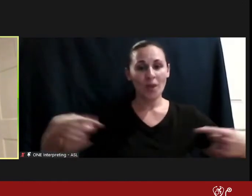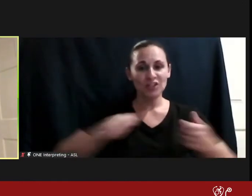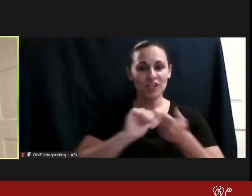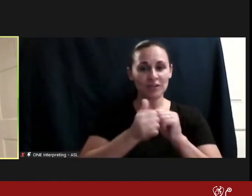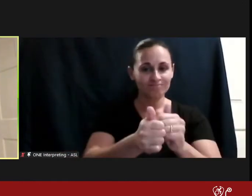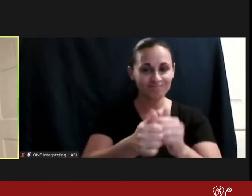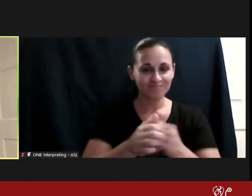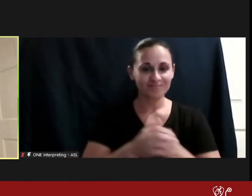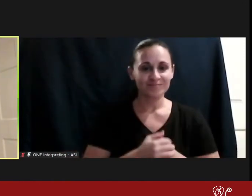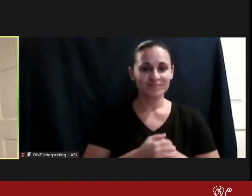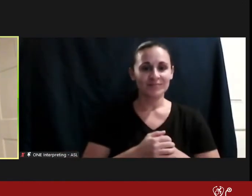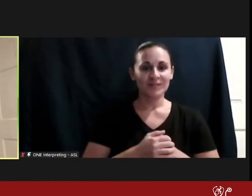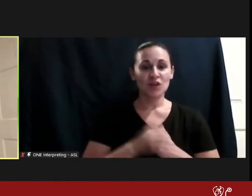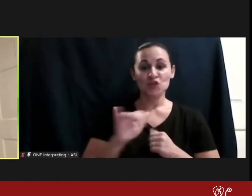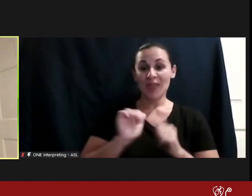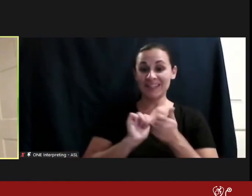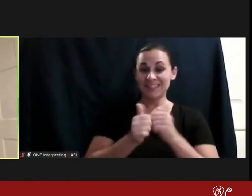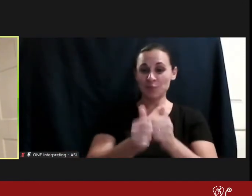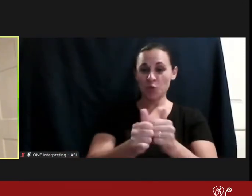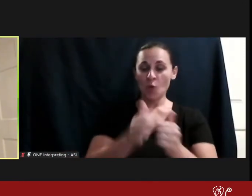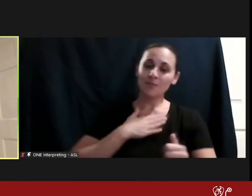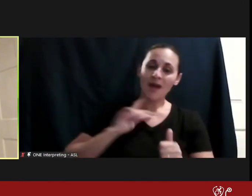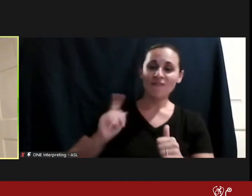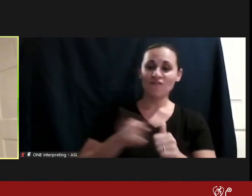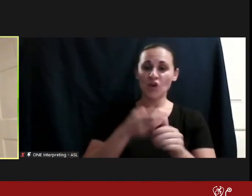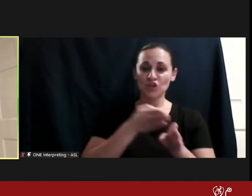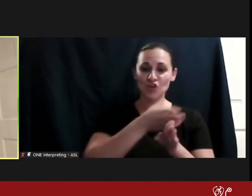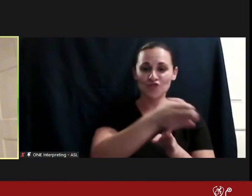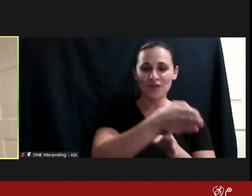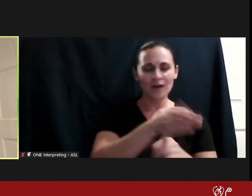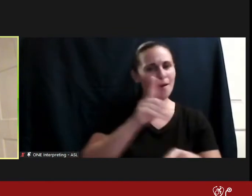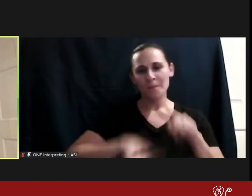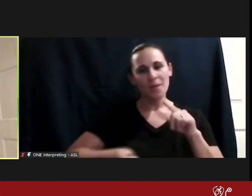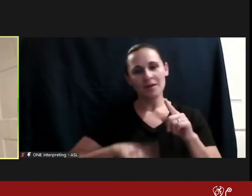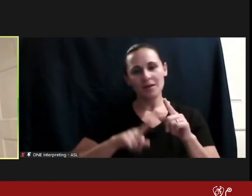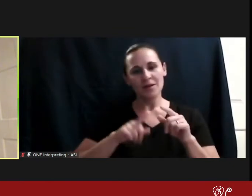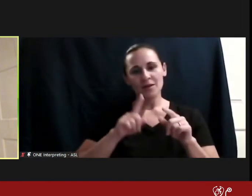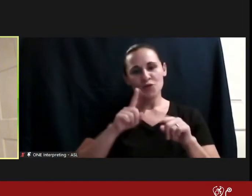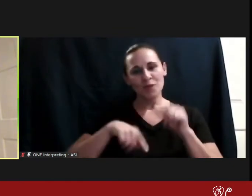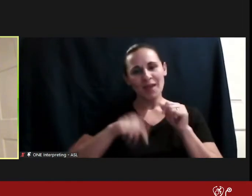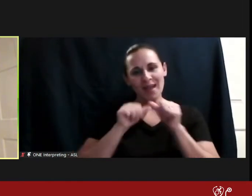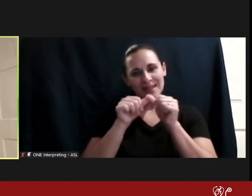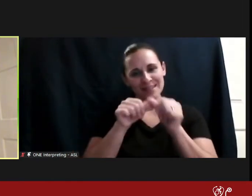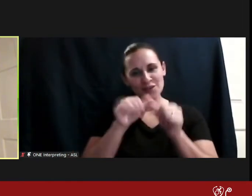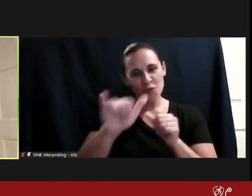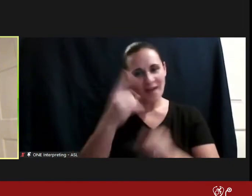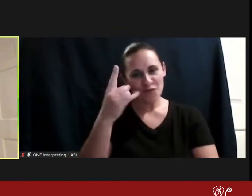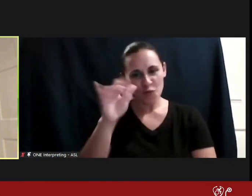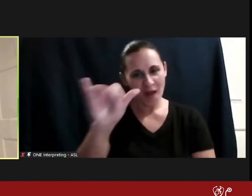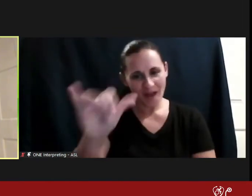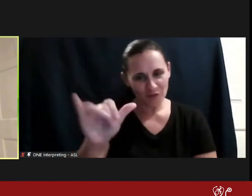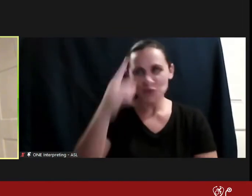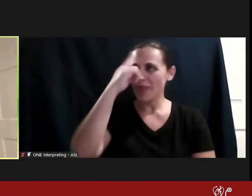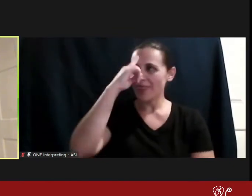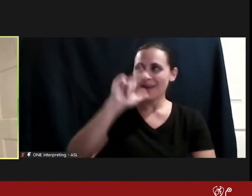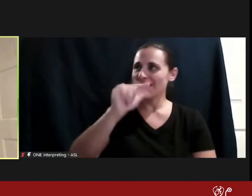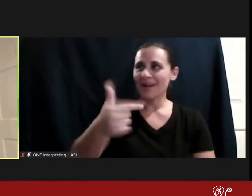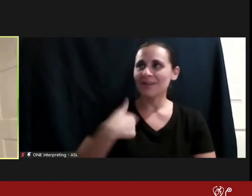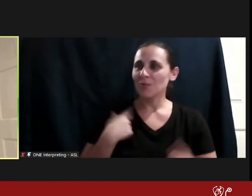And nobody can compete in a sport for their whole life, so I had to think about what came next. to that whole time instead